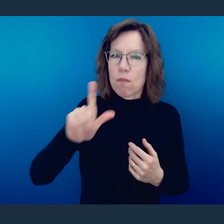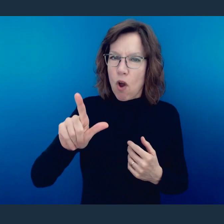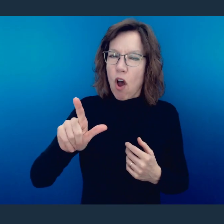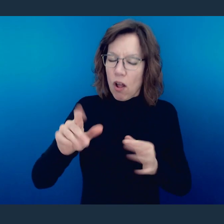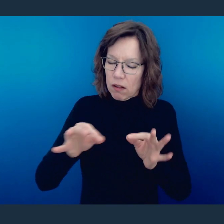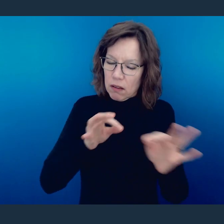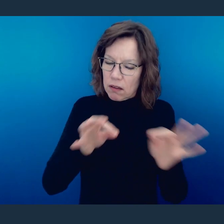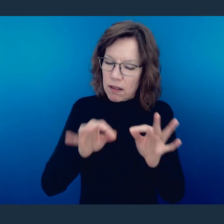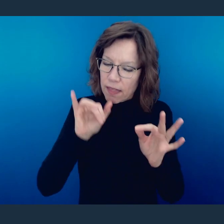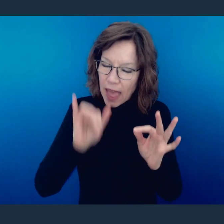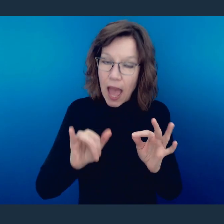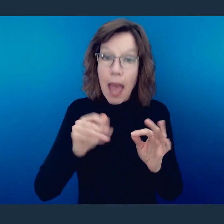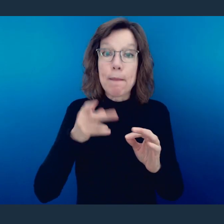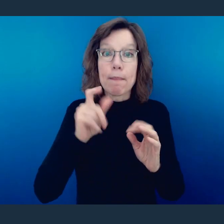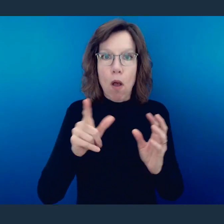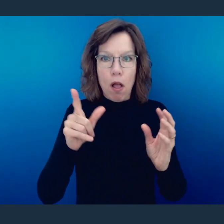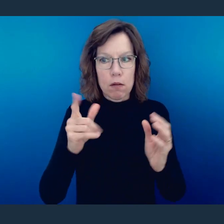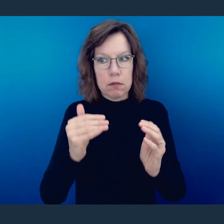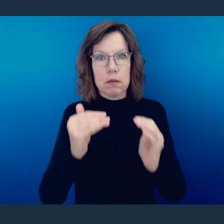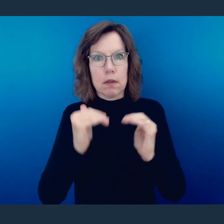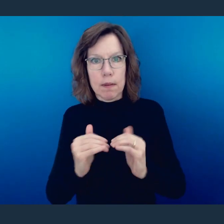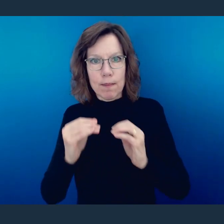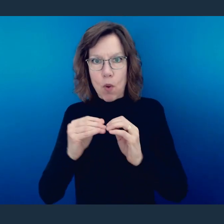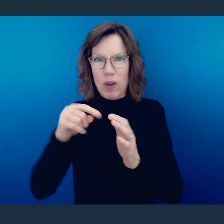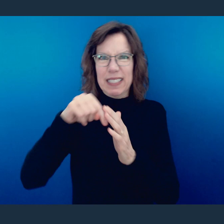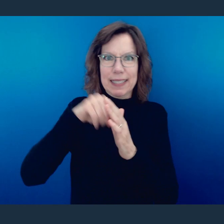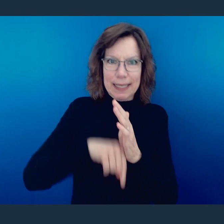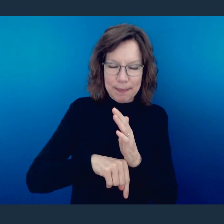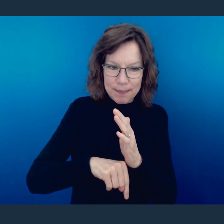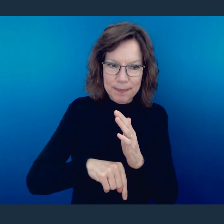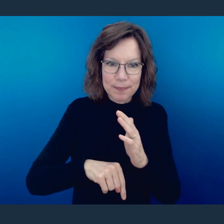And Paul here points that out. And he goes deeper. He takes it a much further way than